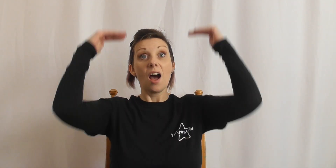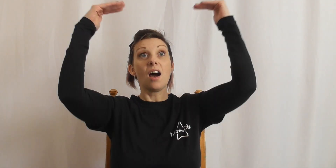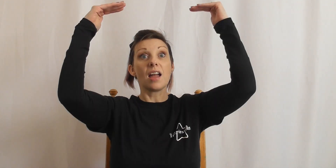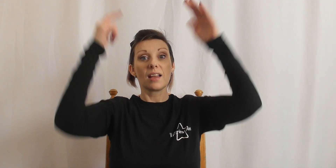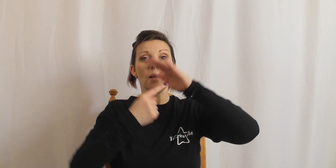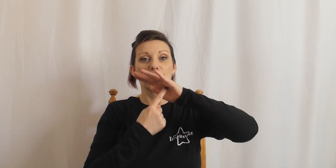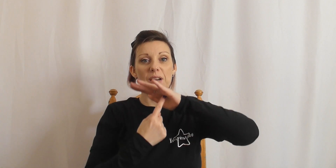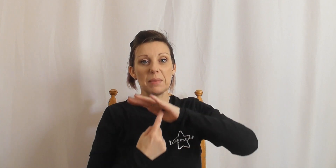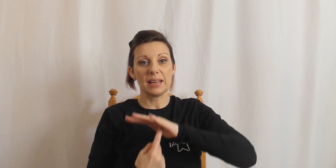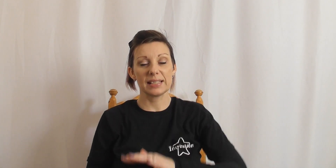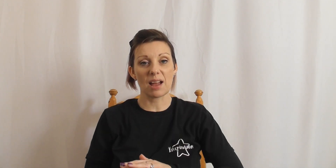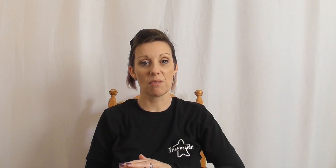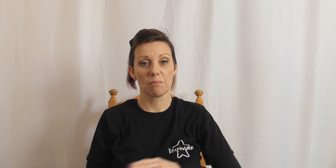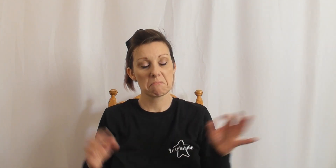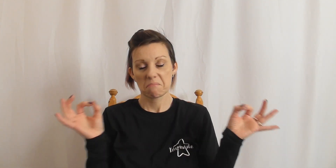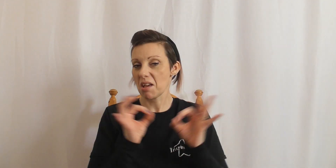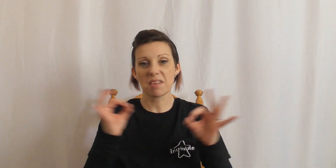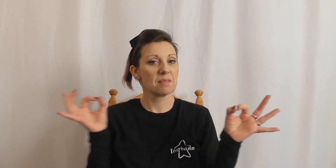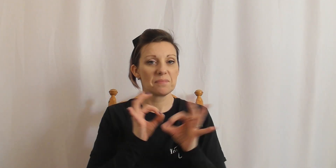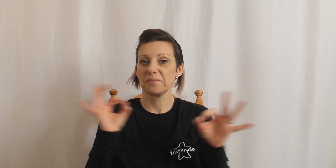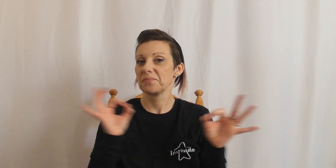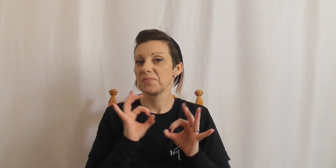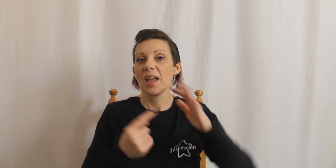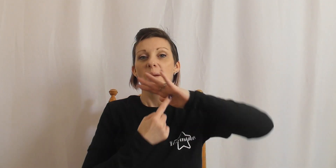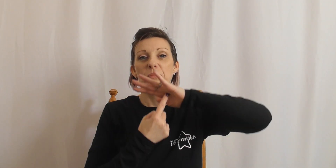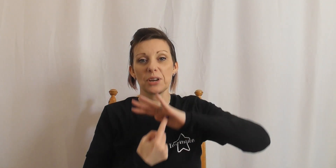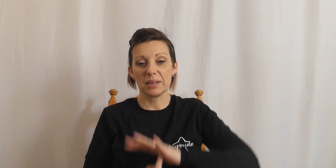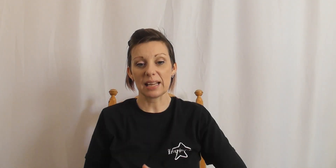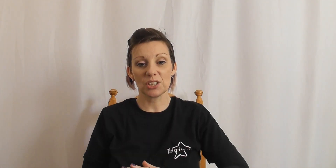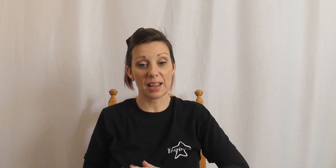high, bring me down, nothing, bring me down,